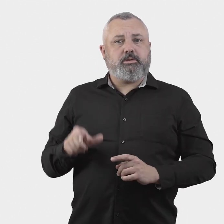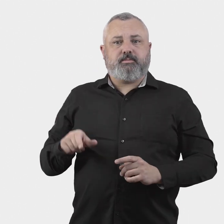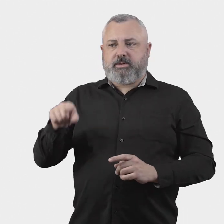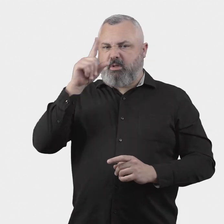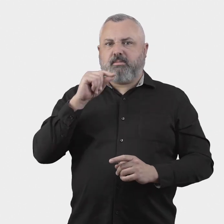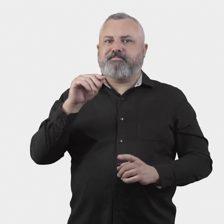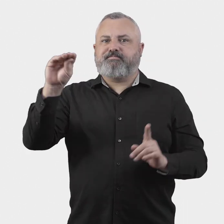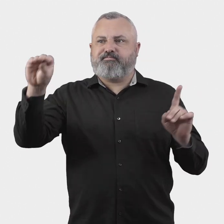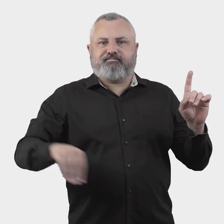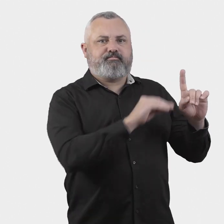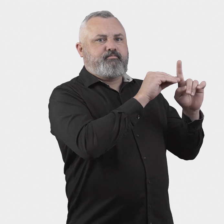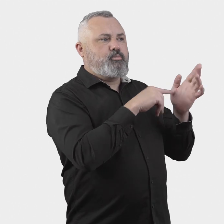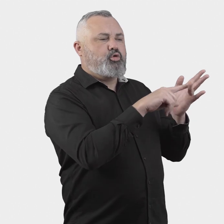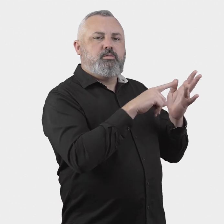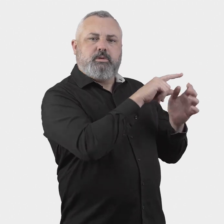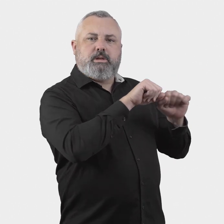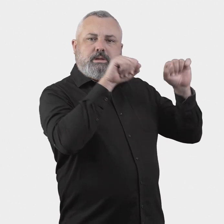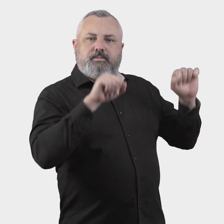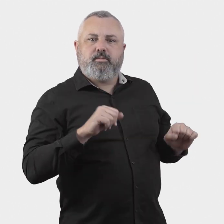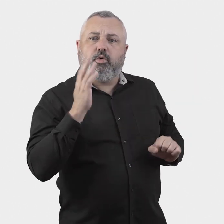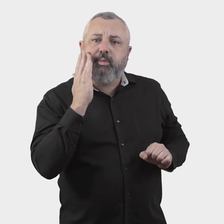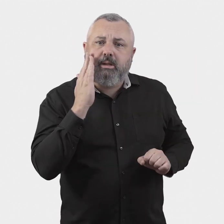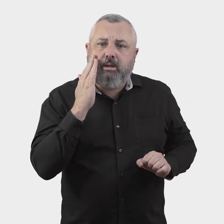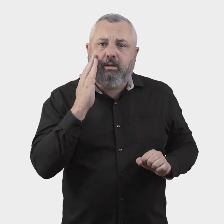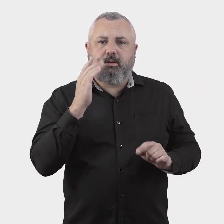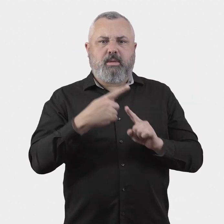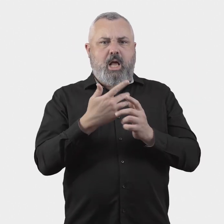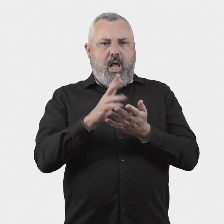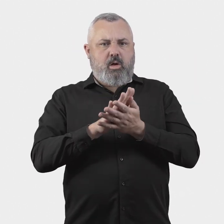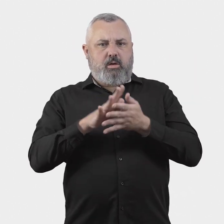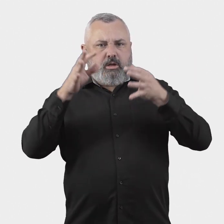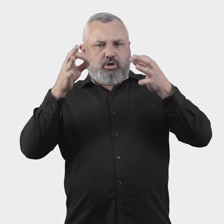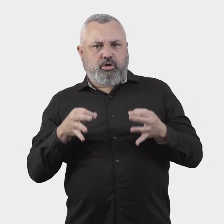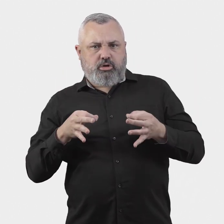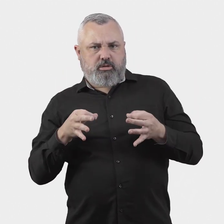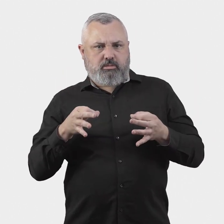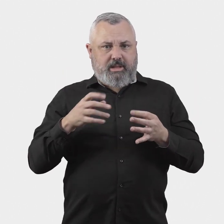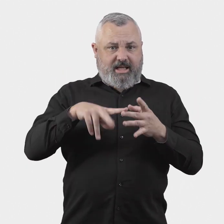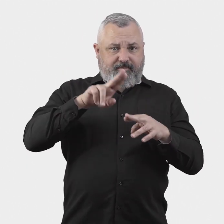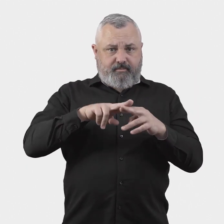considered by the Aviation Industry Ombuds Scheme? What factors should be considered by the Ombudsperson when deciding if a complaint